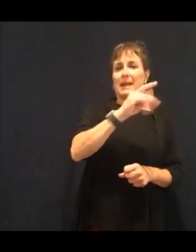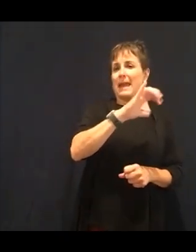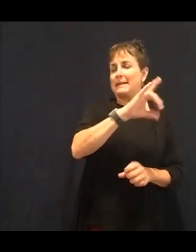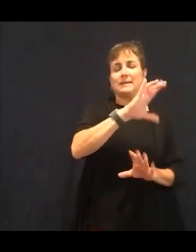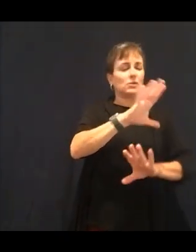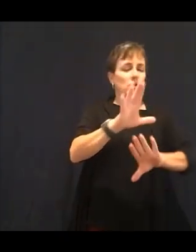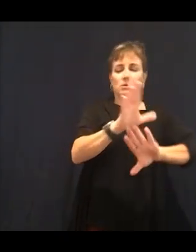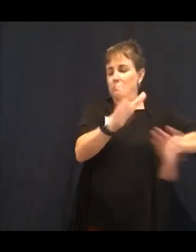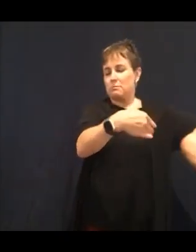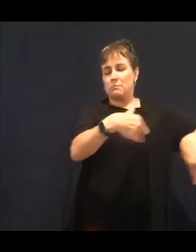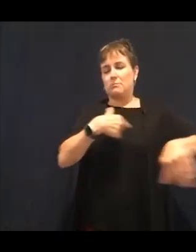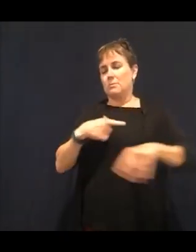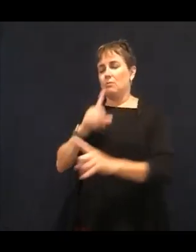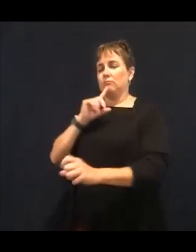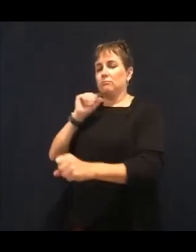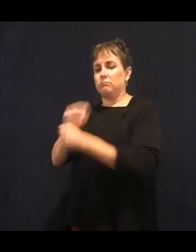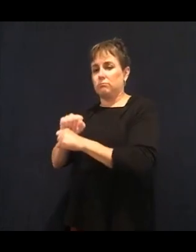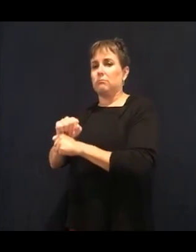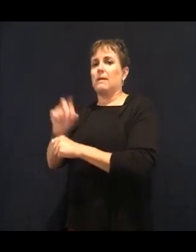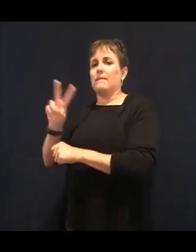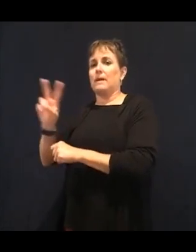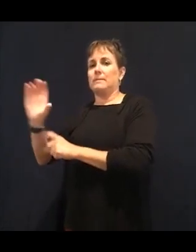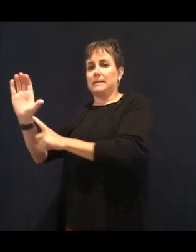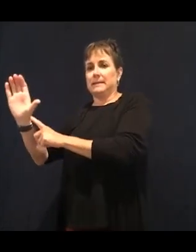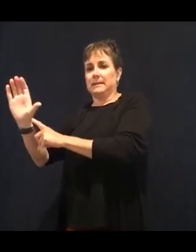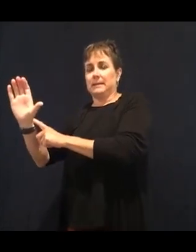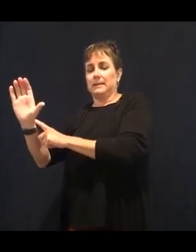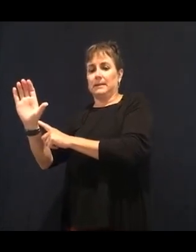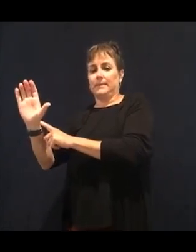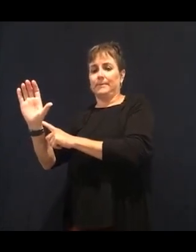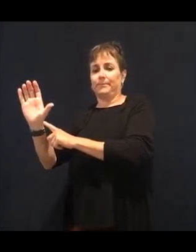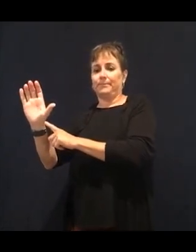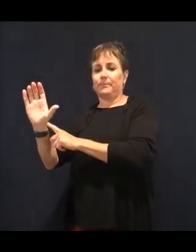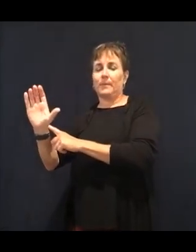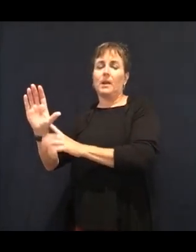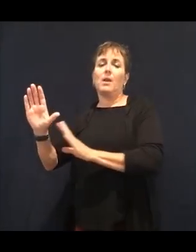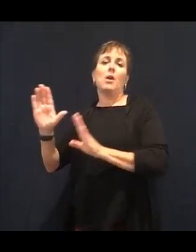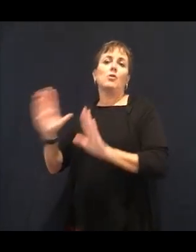is supposed to be in a vitamin. Not like a little bit of it. And then it's